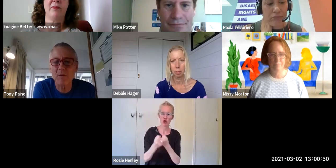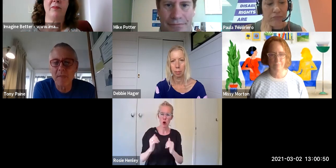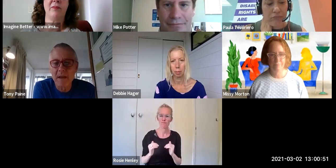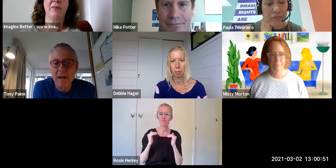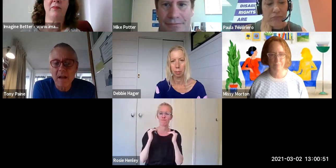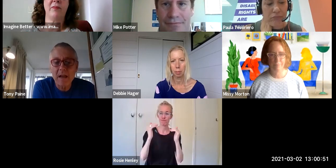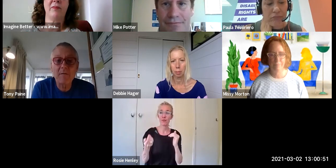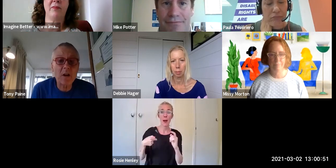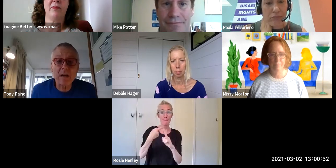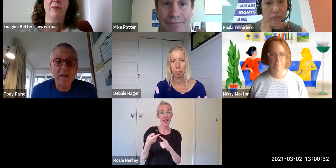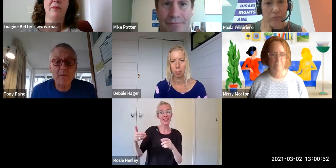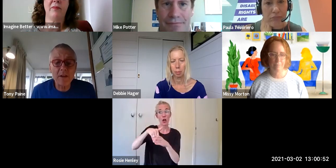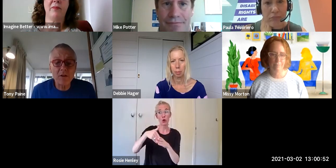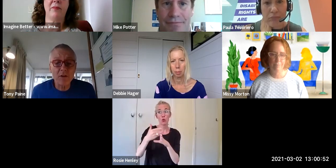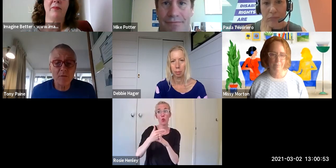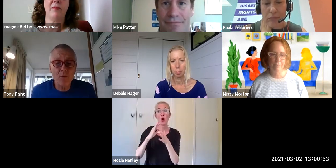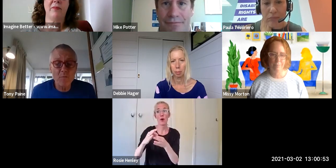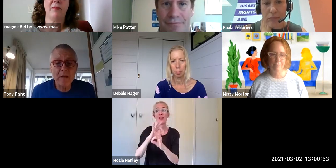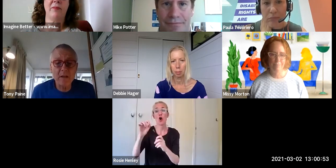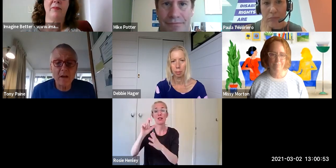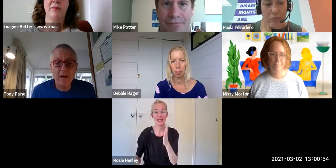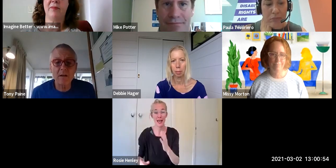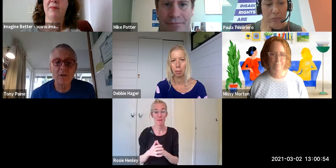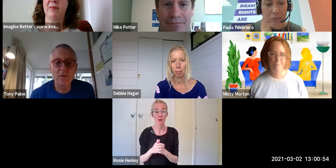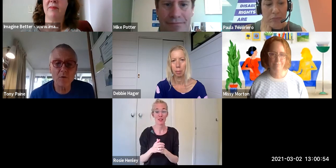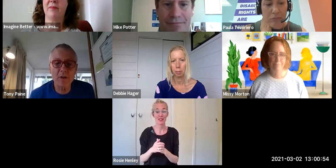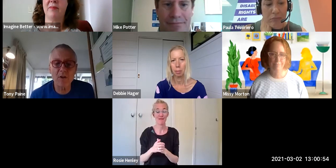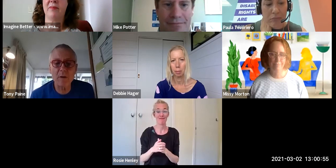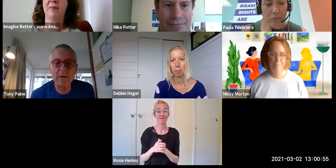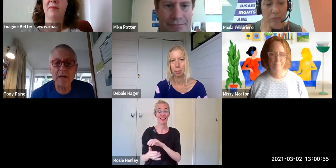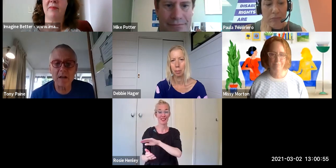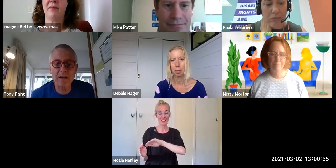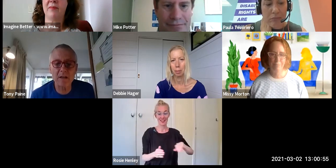So finally thank you to those of you who've joined us on the webinar i understand we've